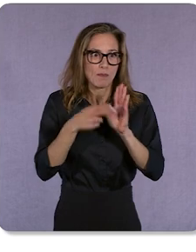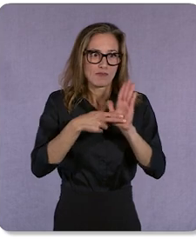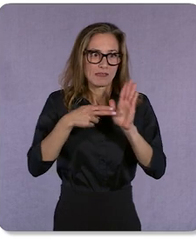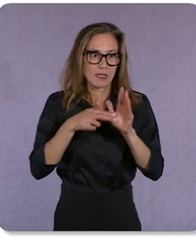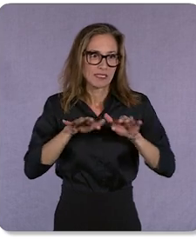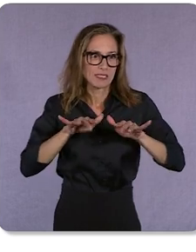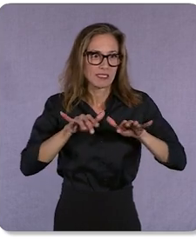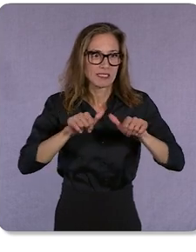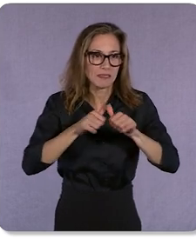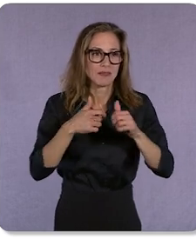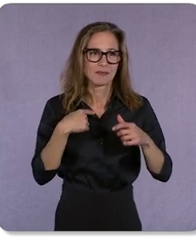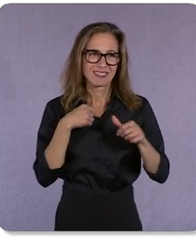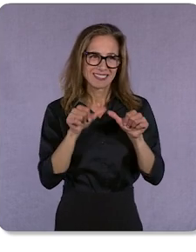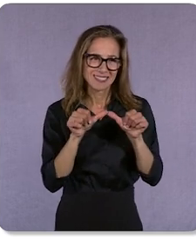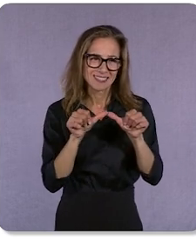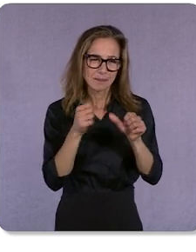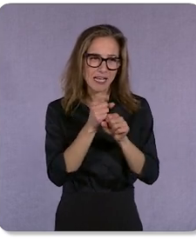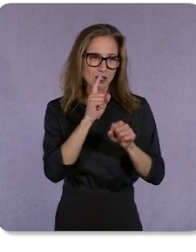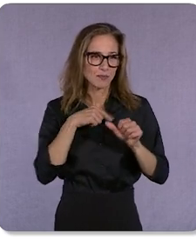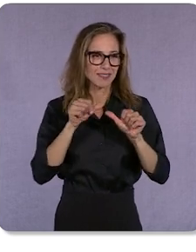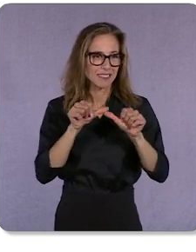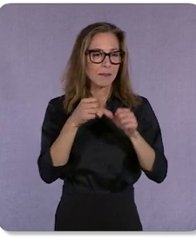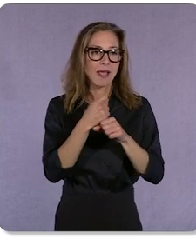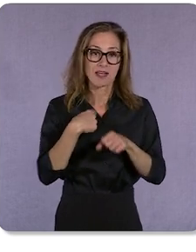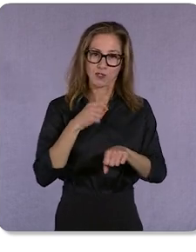just makes us work a little harder. As a brand that really relies on